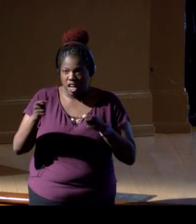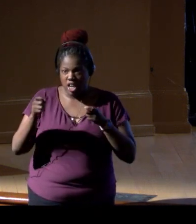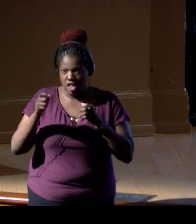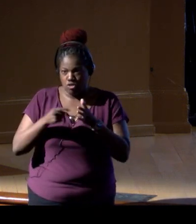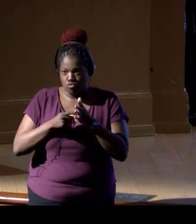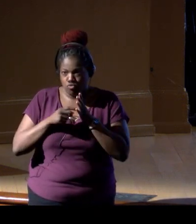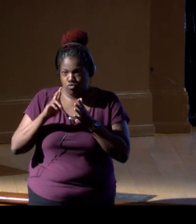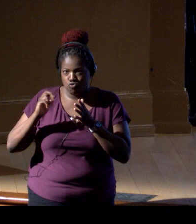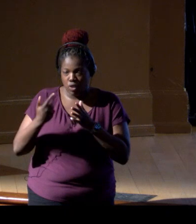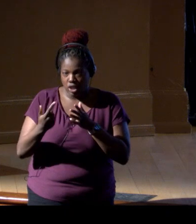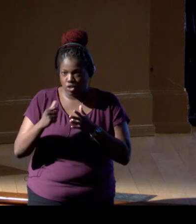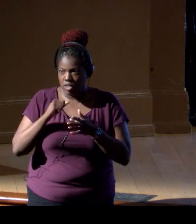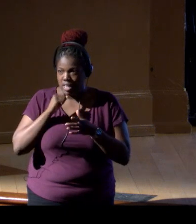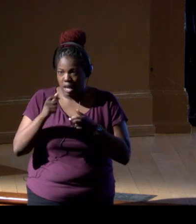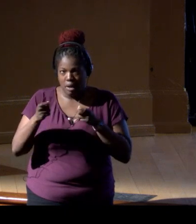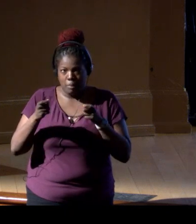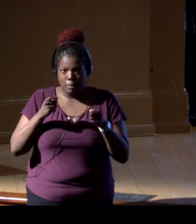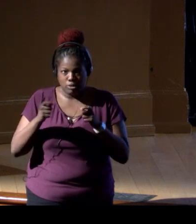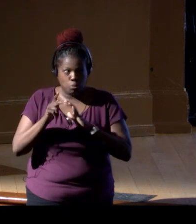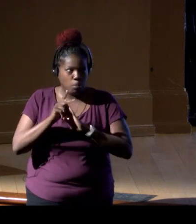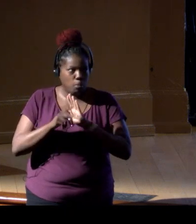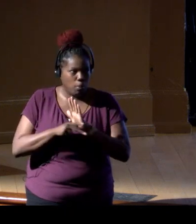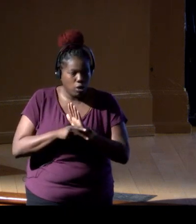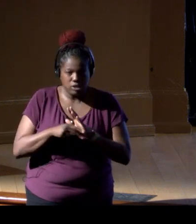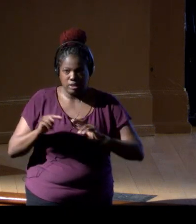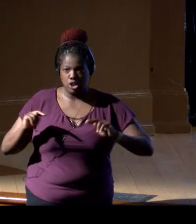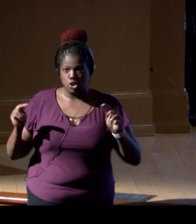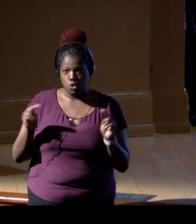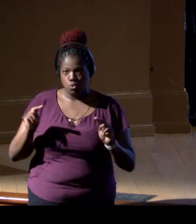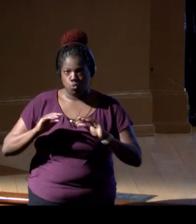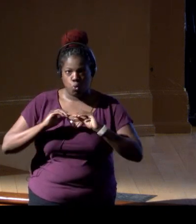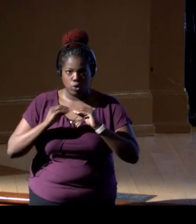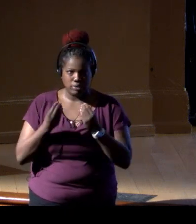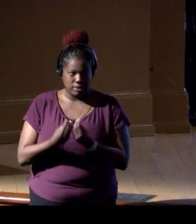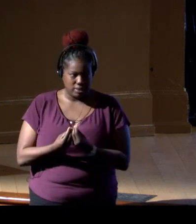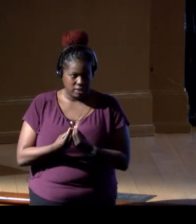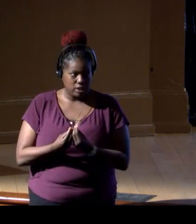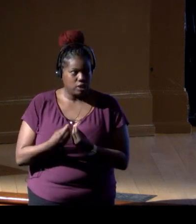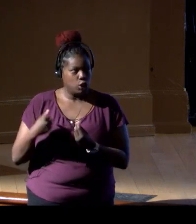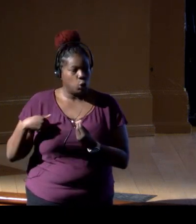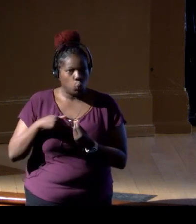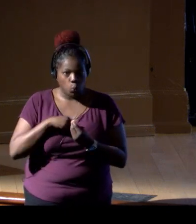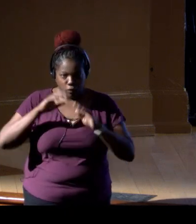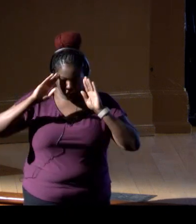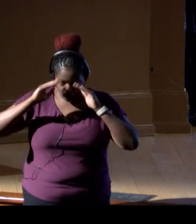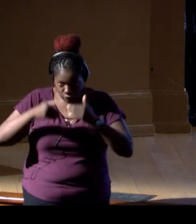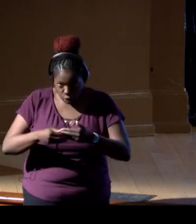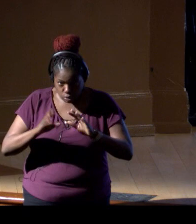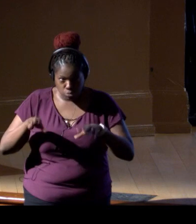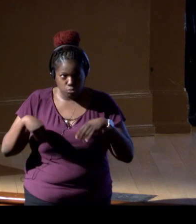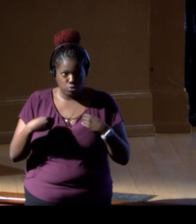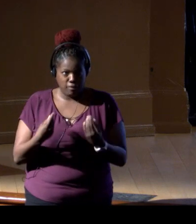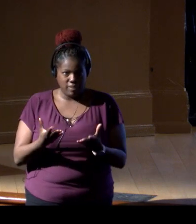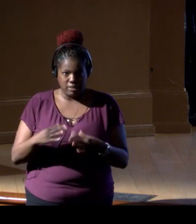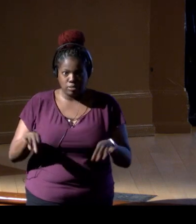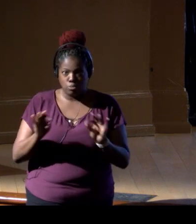non-management, policy-neutral organization that really focuses on providing that critical information